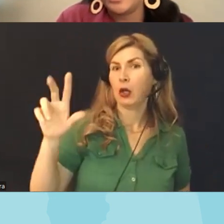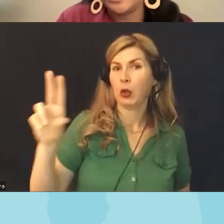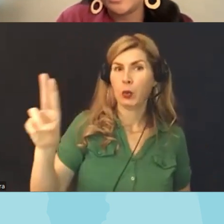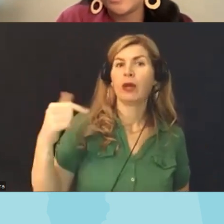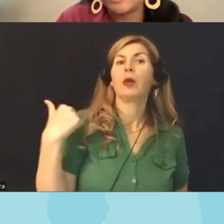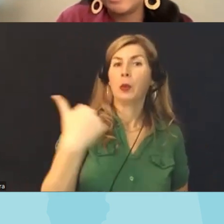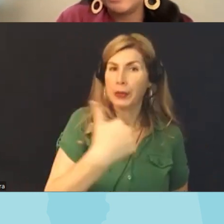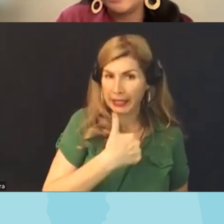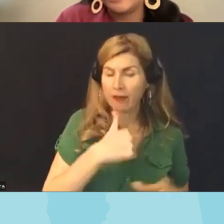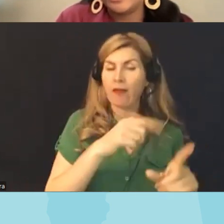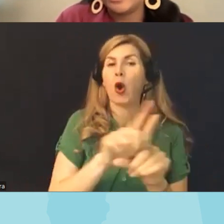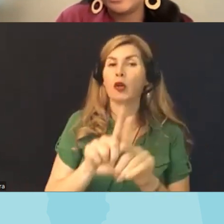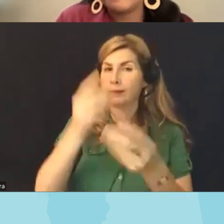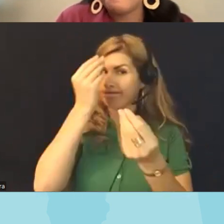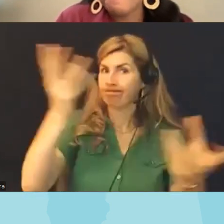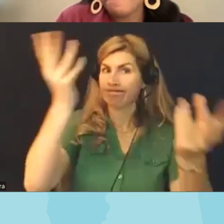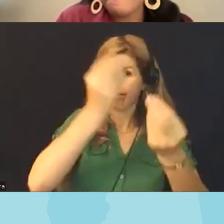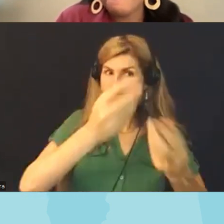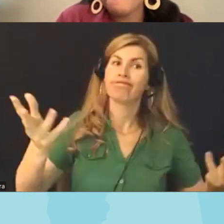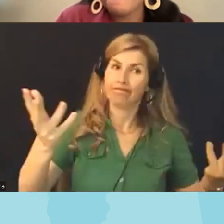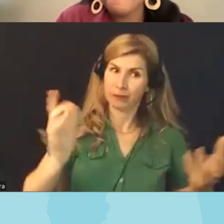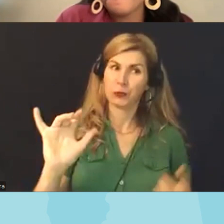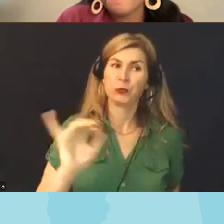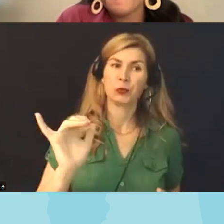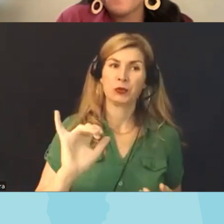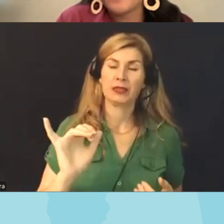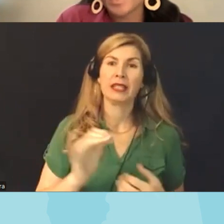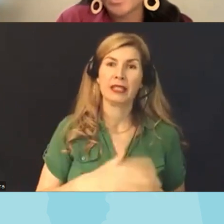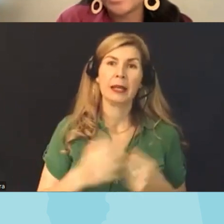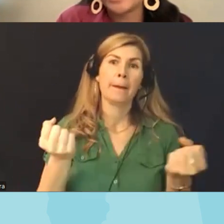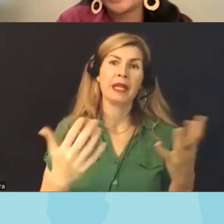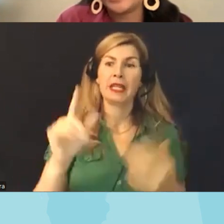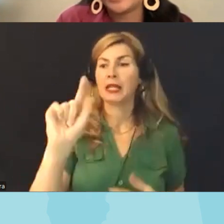it so a lot of the toolkits that people have mentioned are in there are in the chat um as